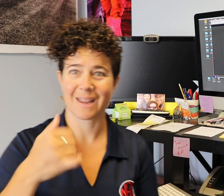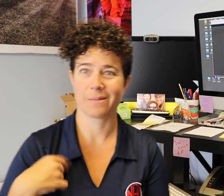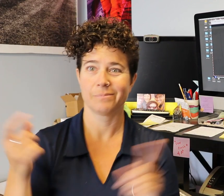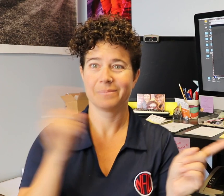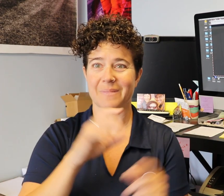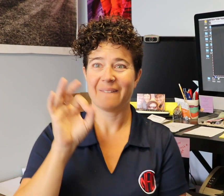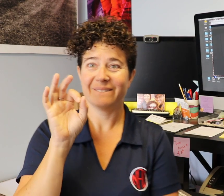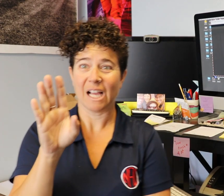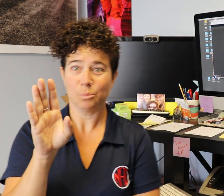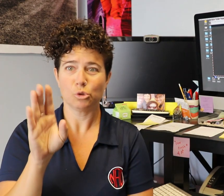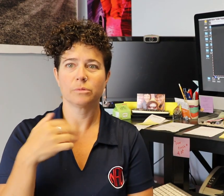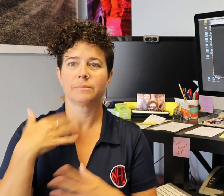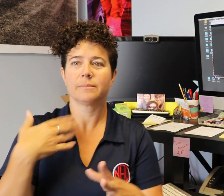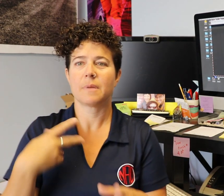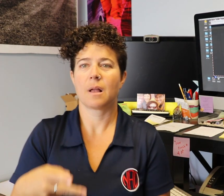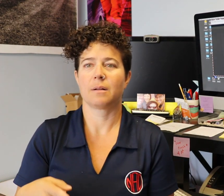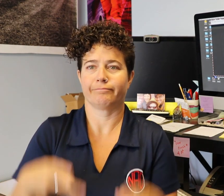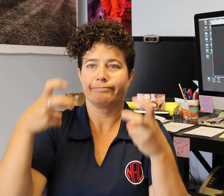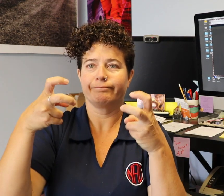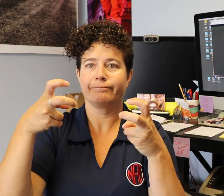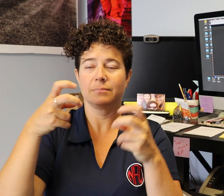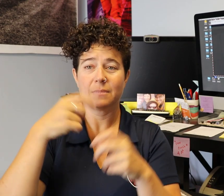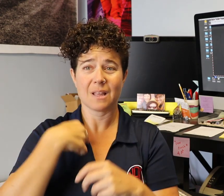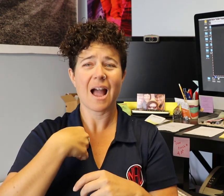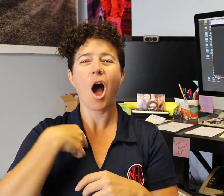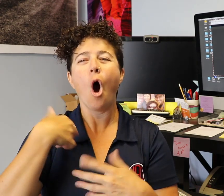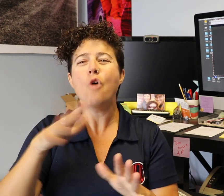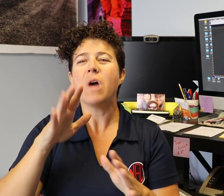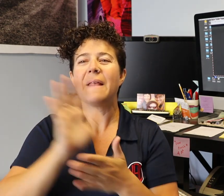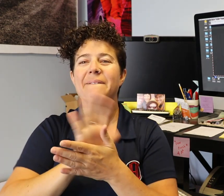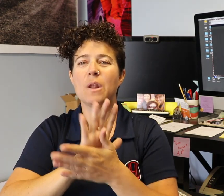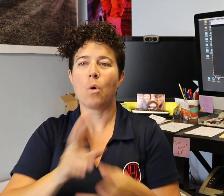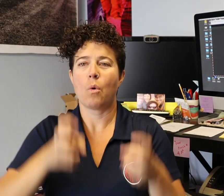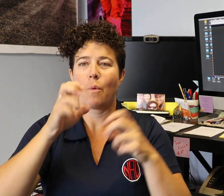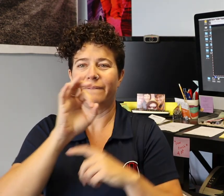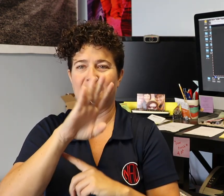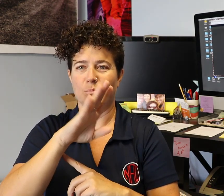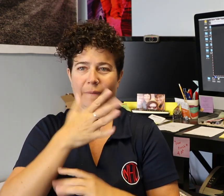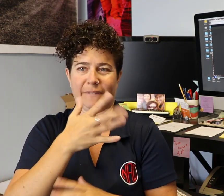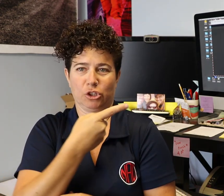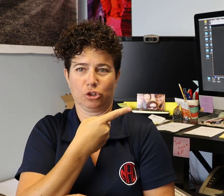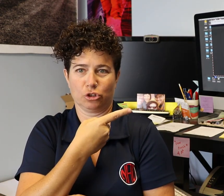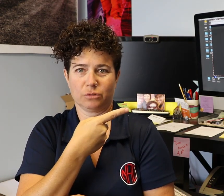Now, in Facebook, I can upload the file. For this demo, I already have the video ready uploaded on Facebook.